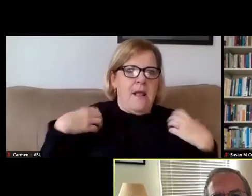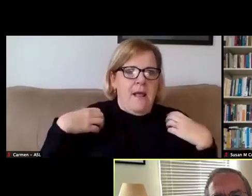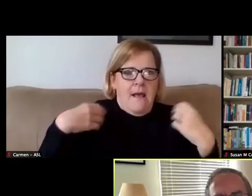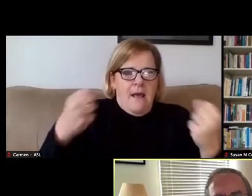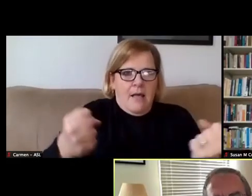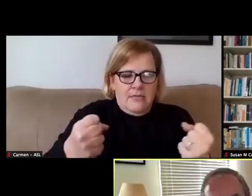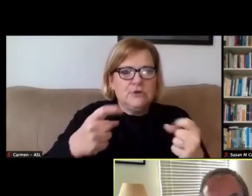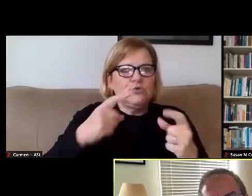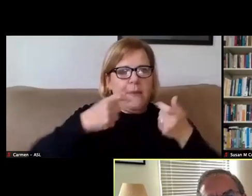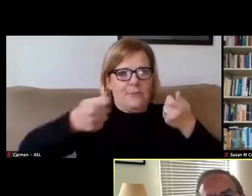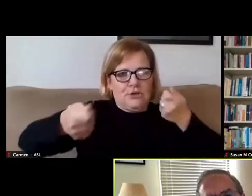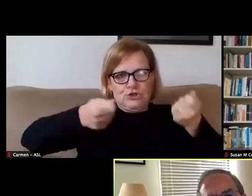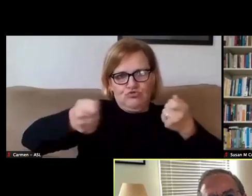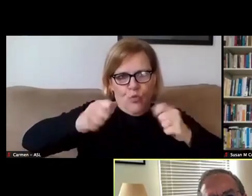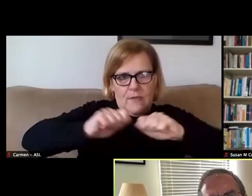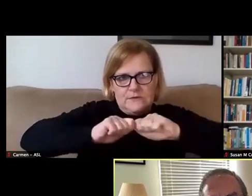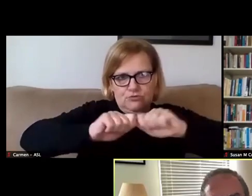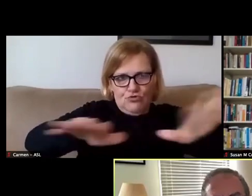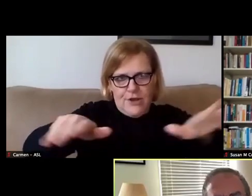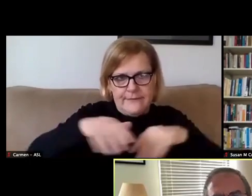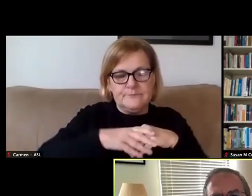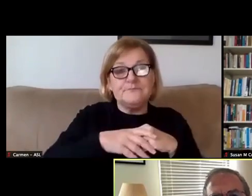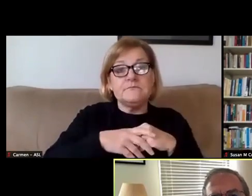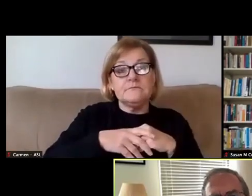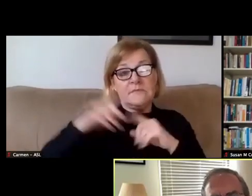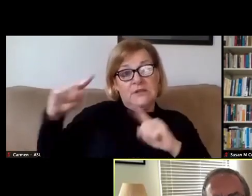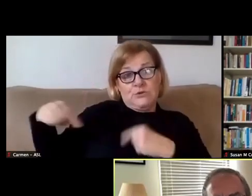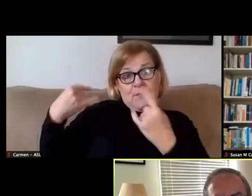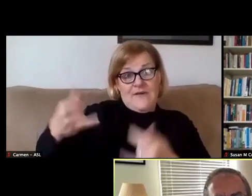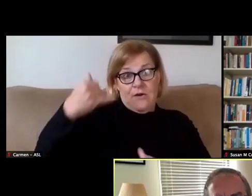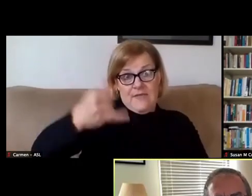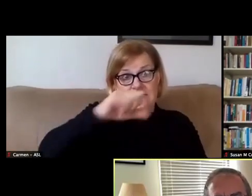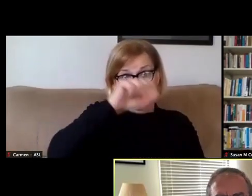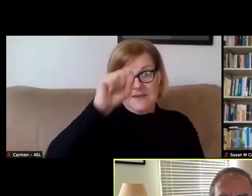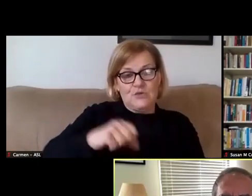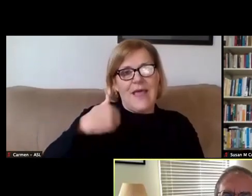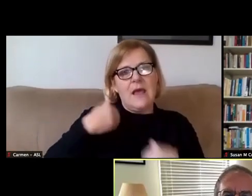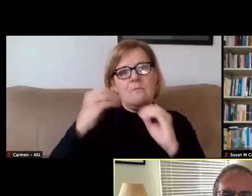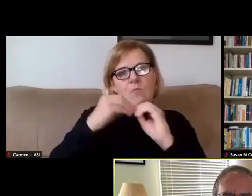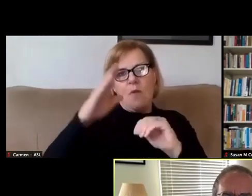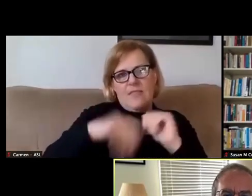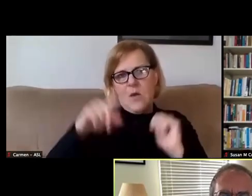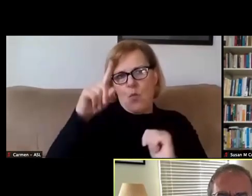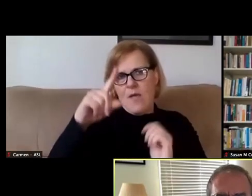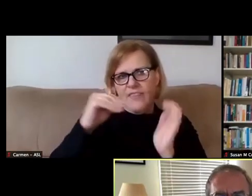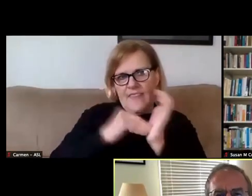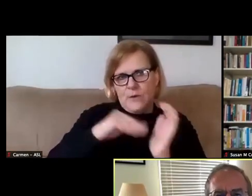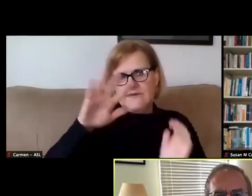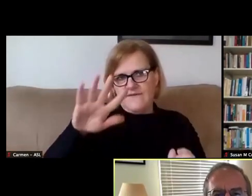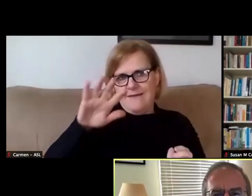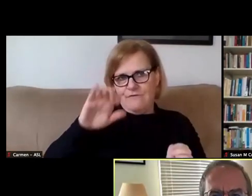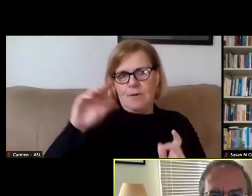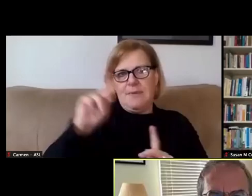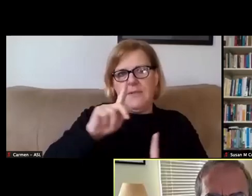to control that spread. So far this semester, we've had slightly over 1,500 COVID-19 cases